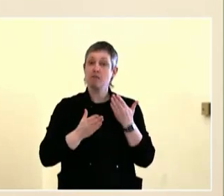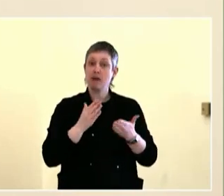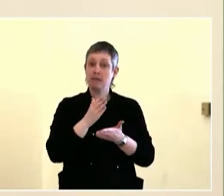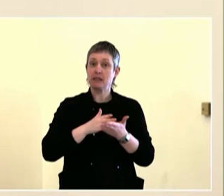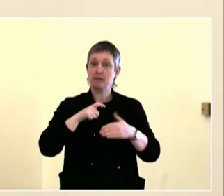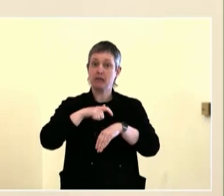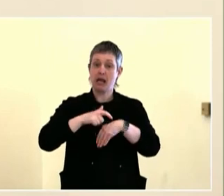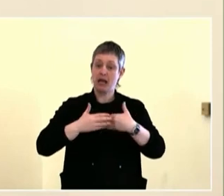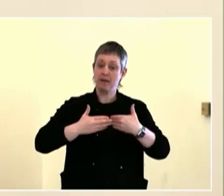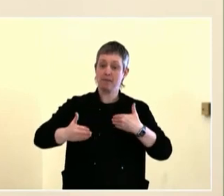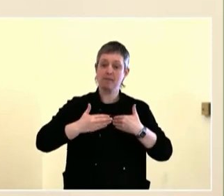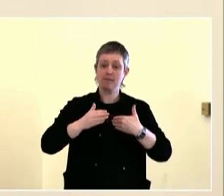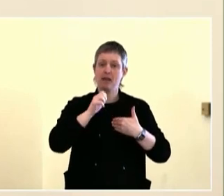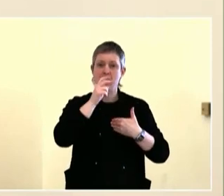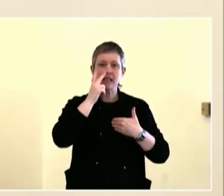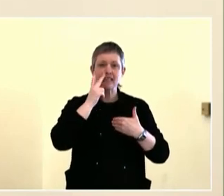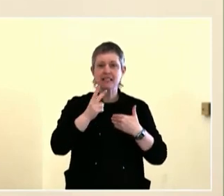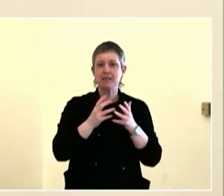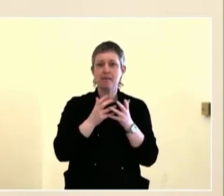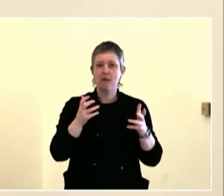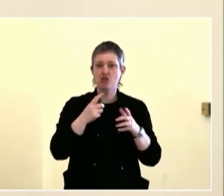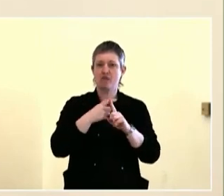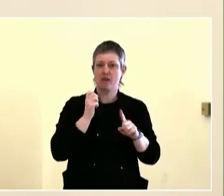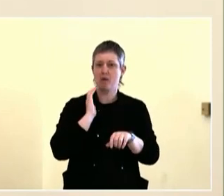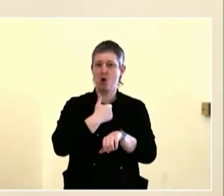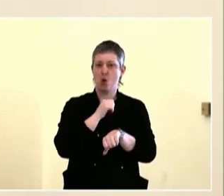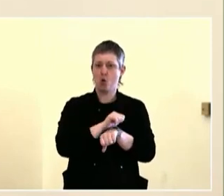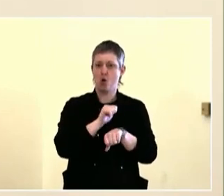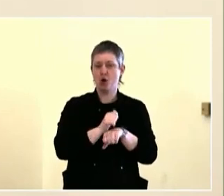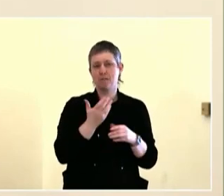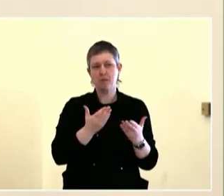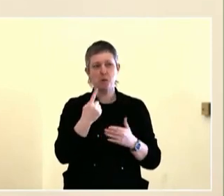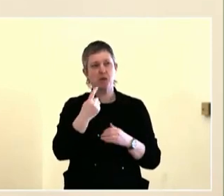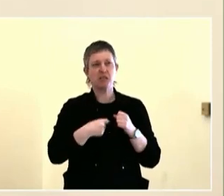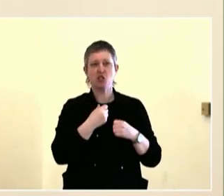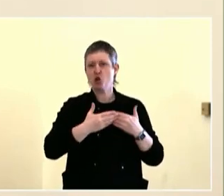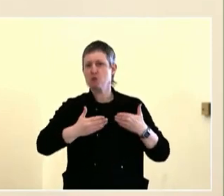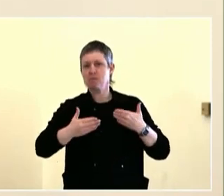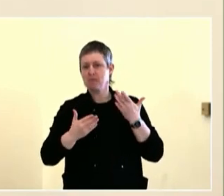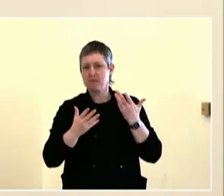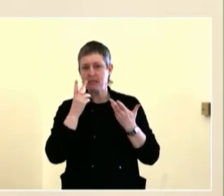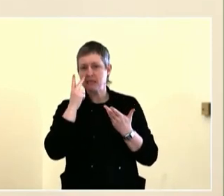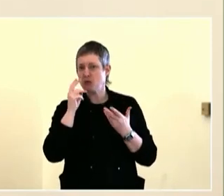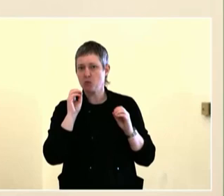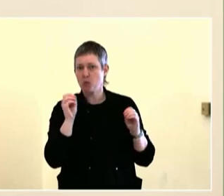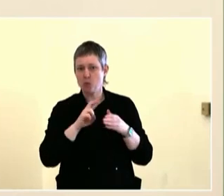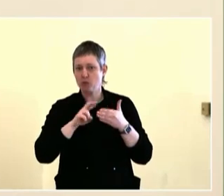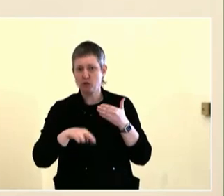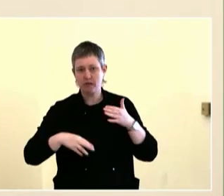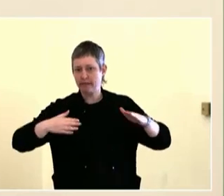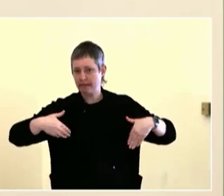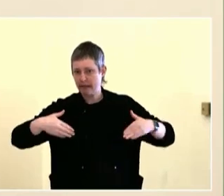ways, in various constellations of groups, depending on issues. The idea of building a